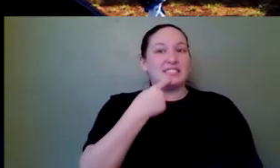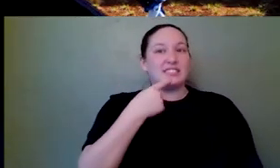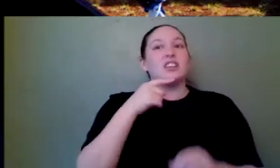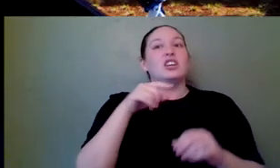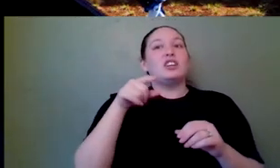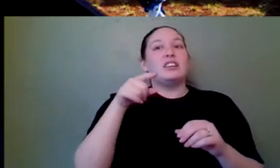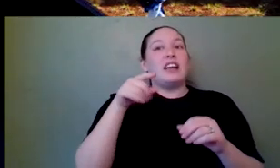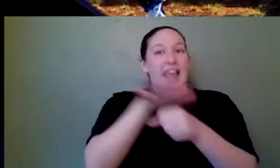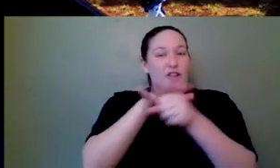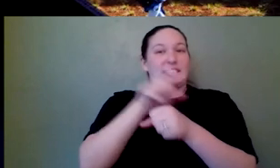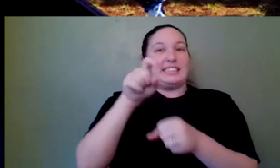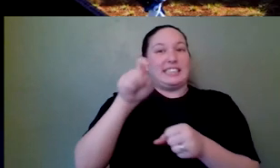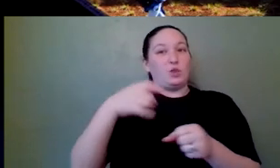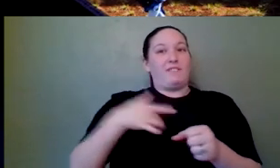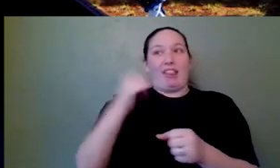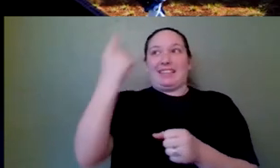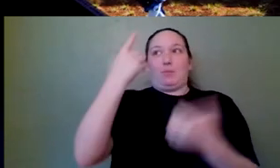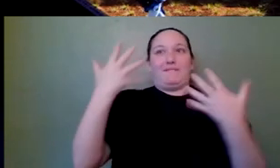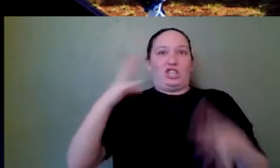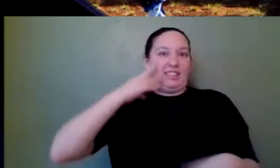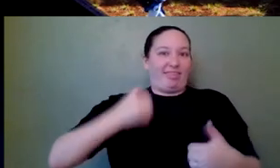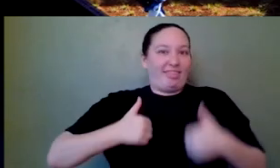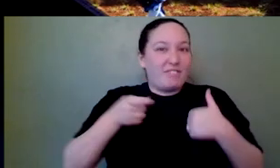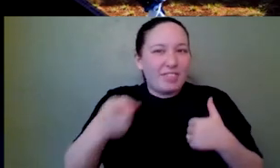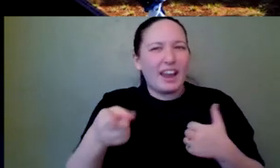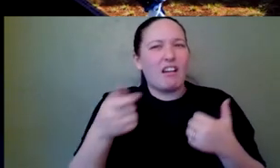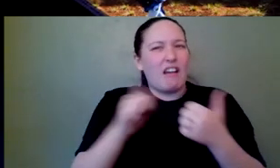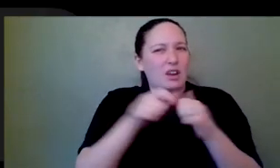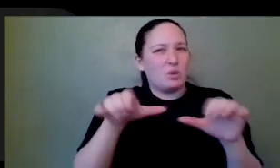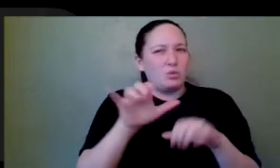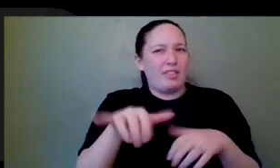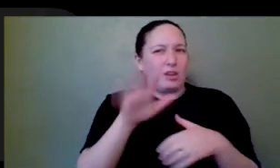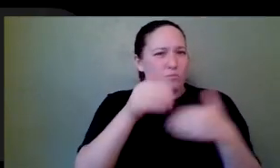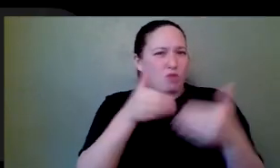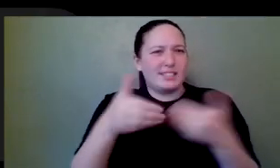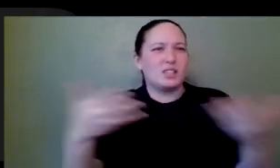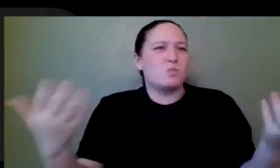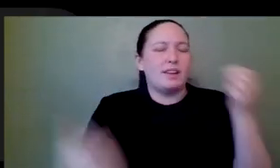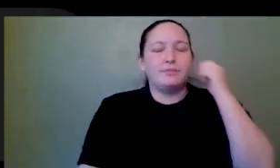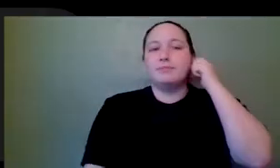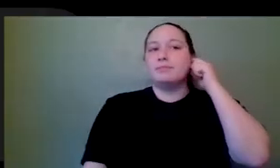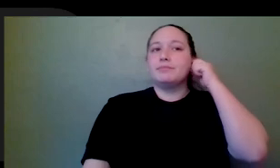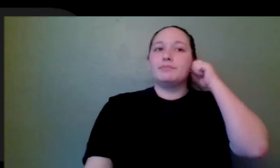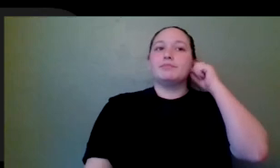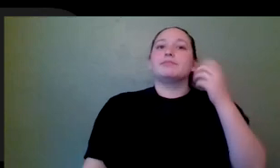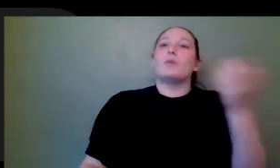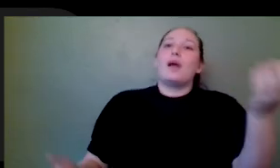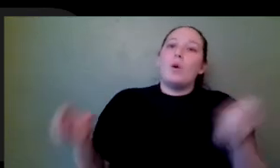your thought process on accomplishing something like that? OK, so. My thought process is usually